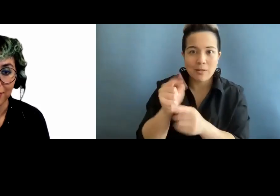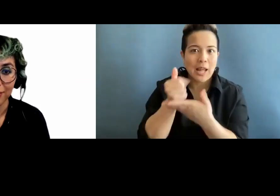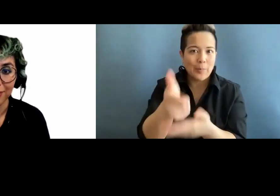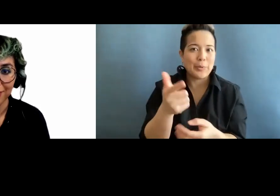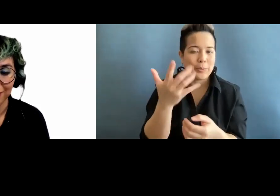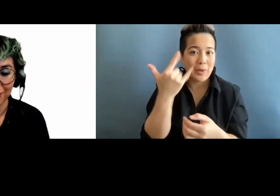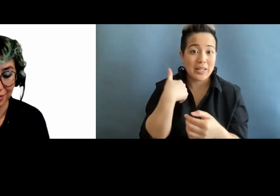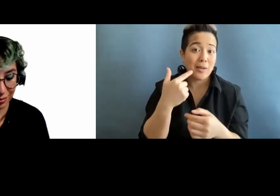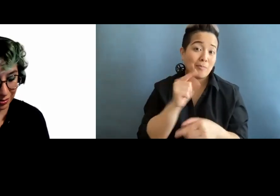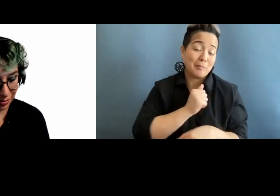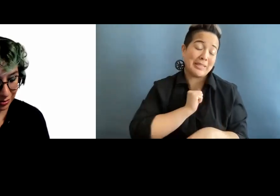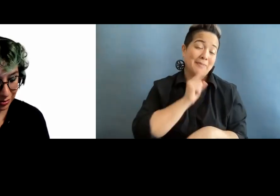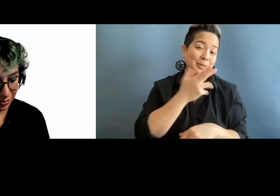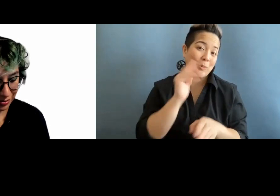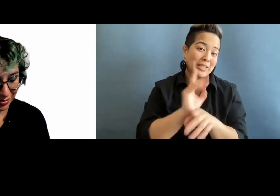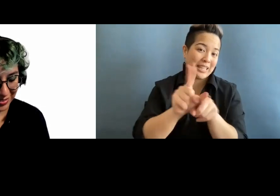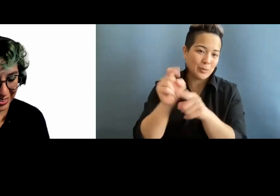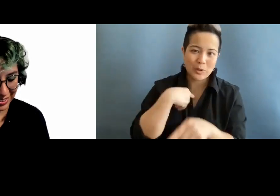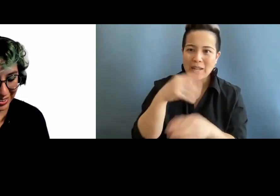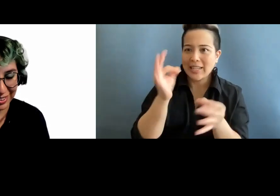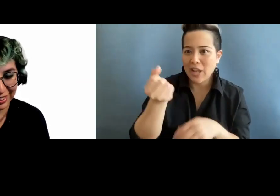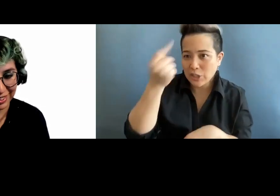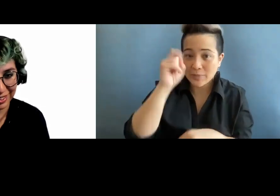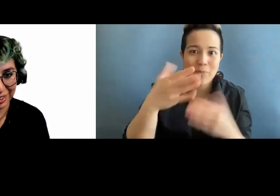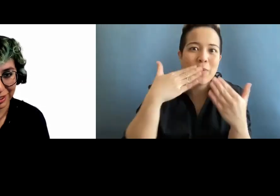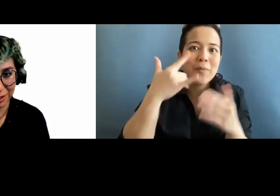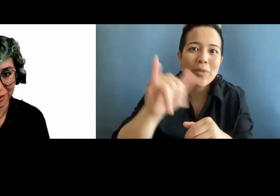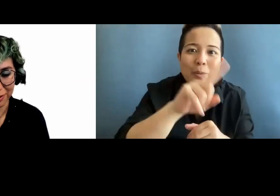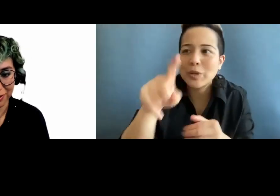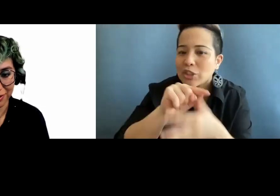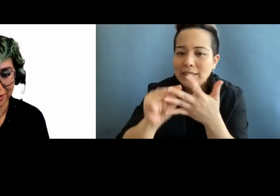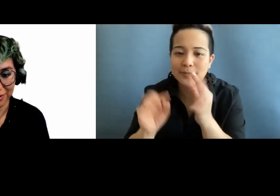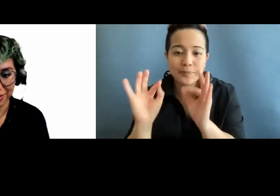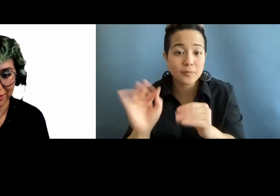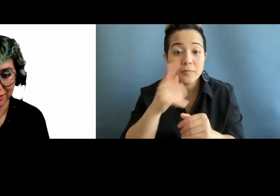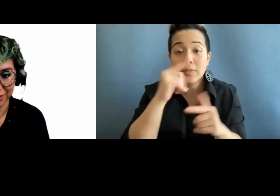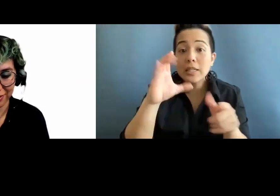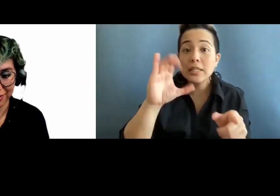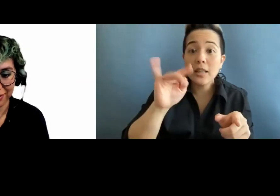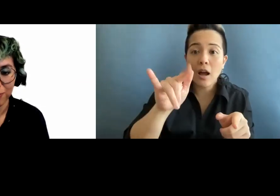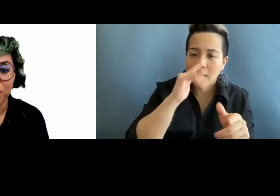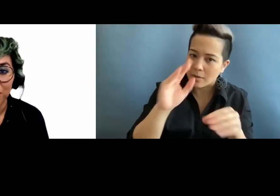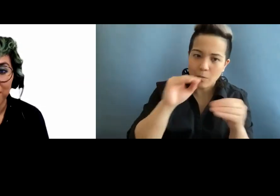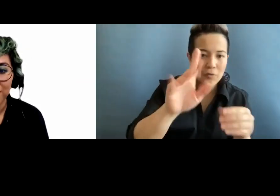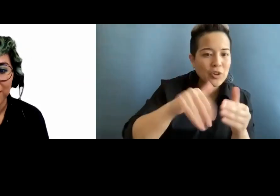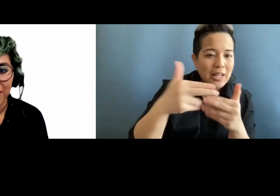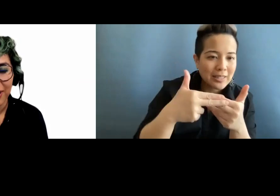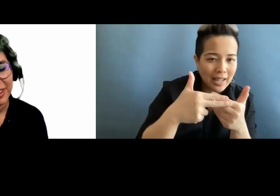Because I am a small business as well, so I certainly understand. So thank you for the questions. Okay, Citlali, going to move you to your next slide.